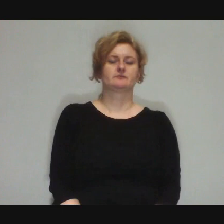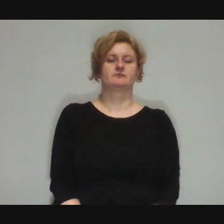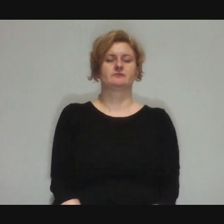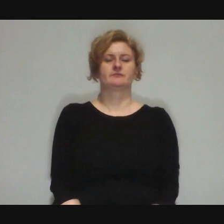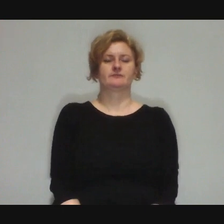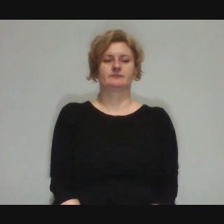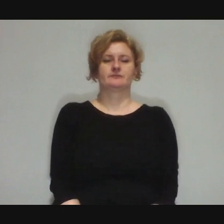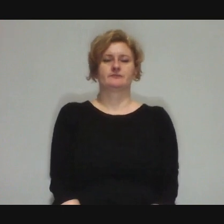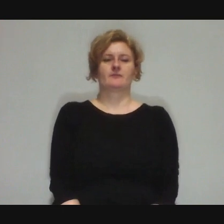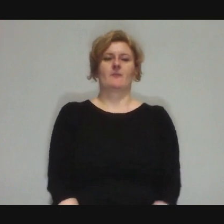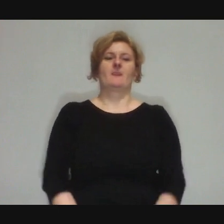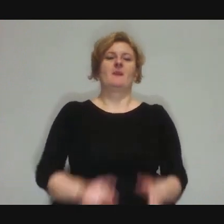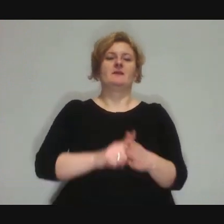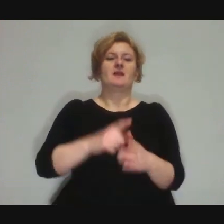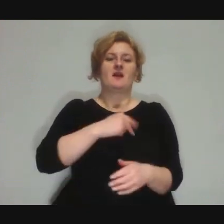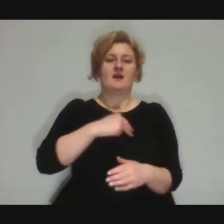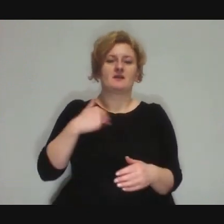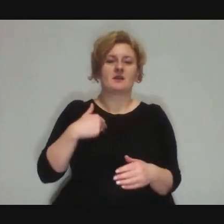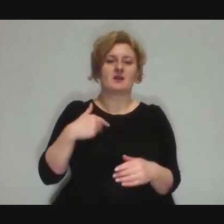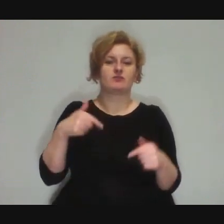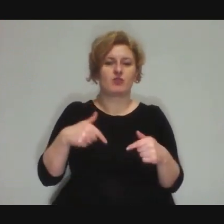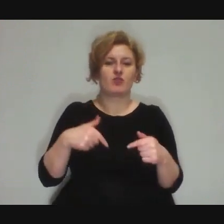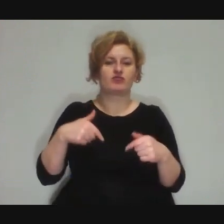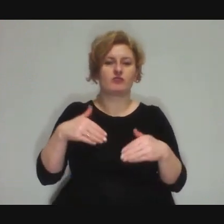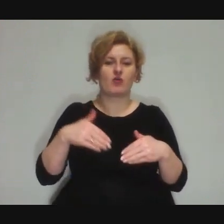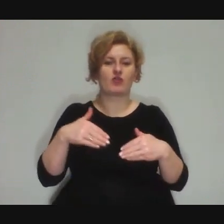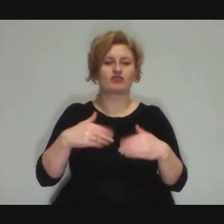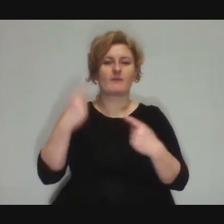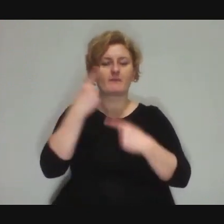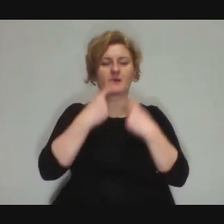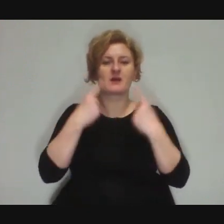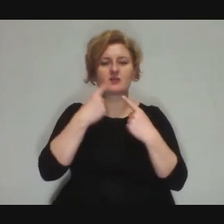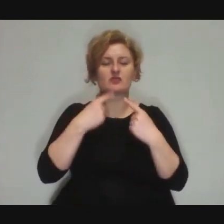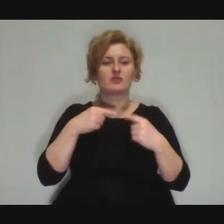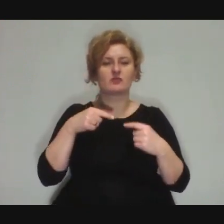it may seem to us that it's an extreme situation,